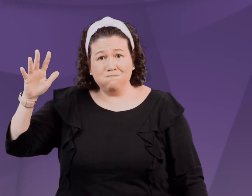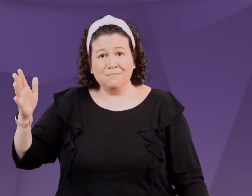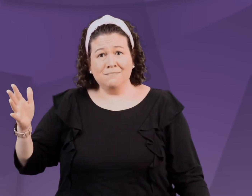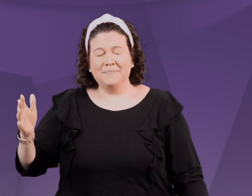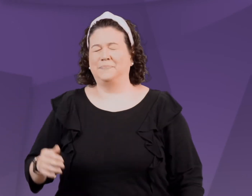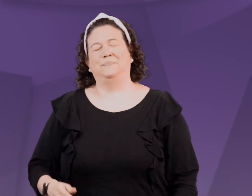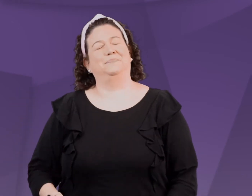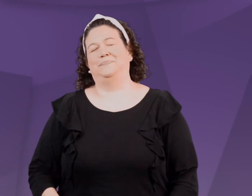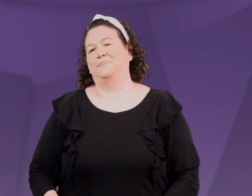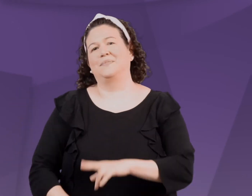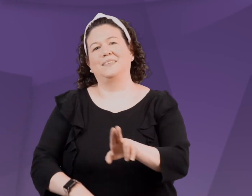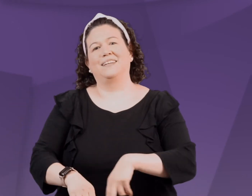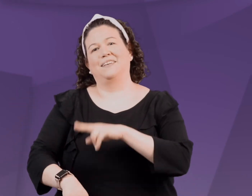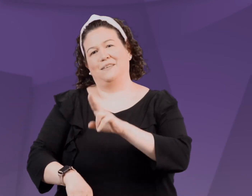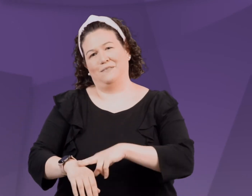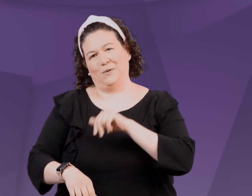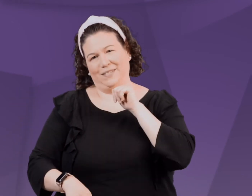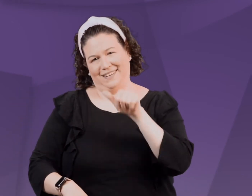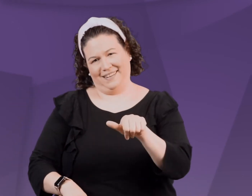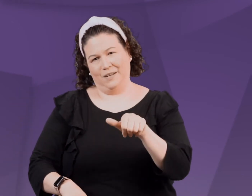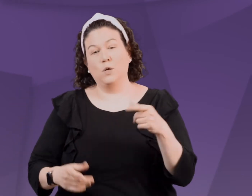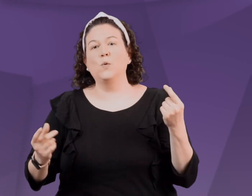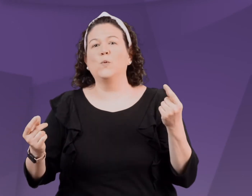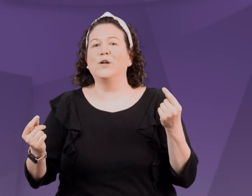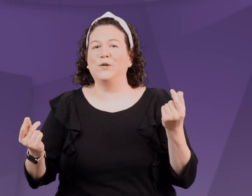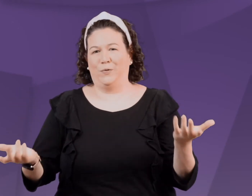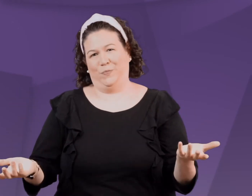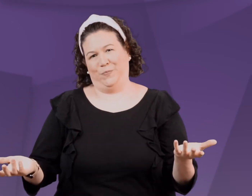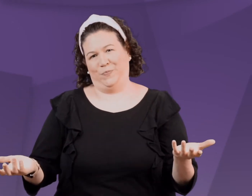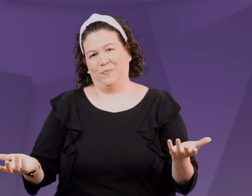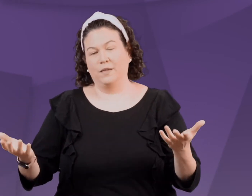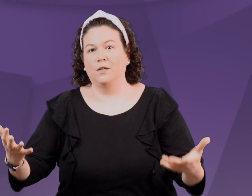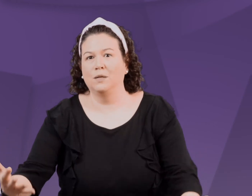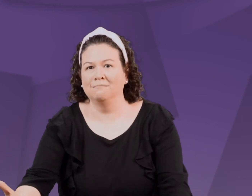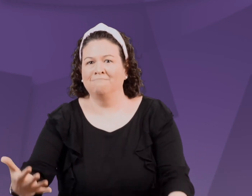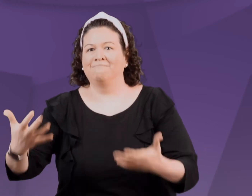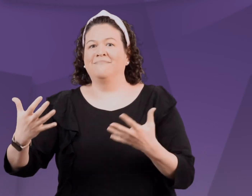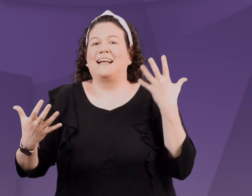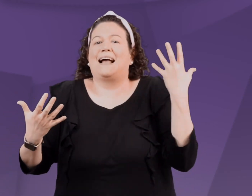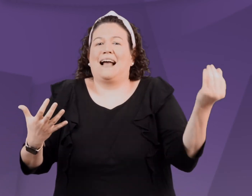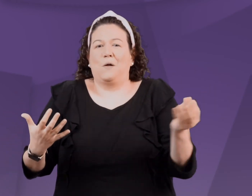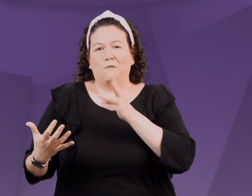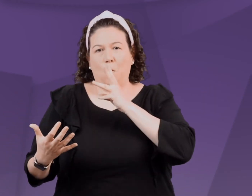and coach them while they're drowning? Of course not. What would you do?